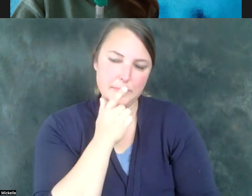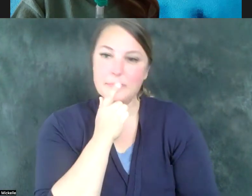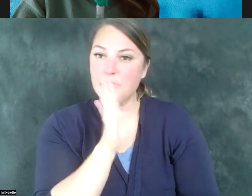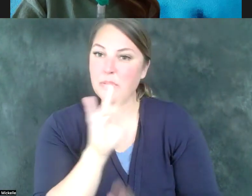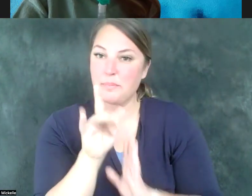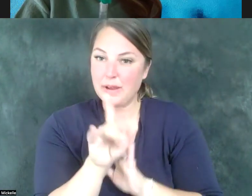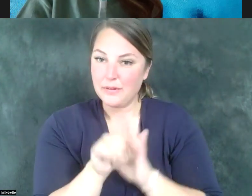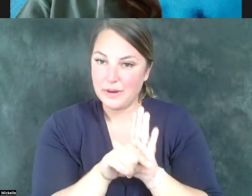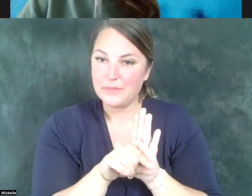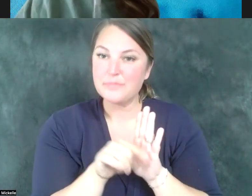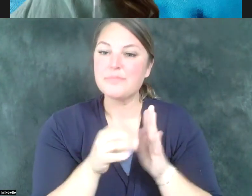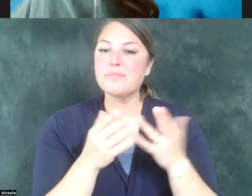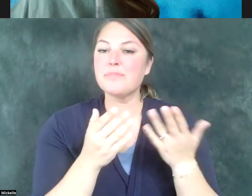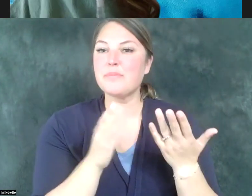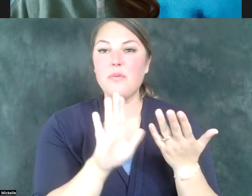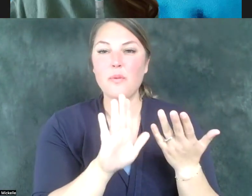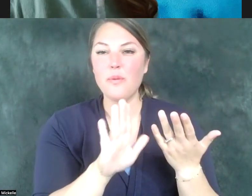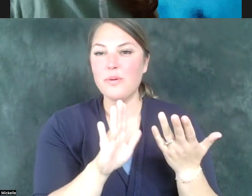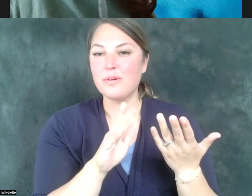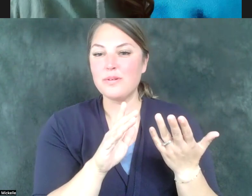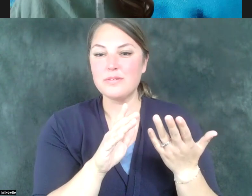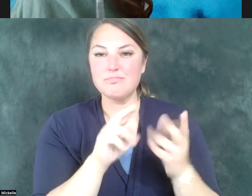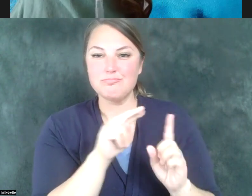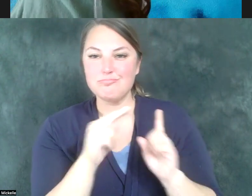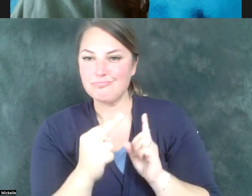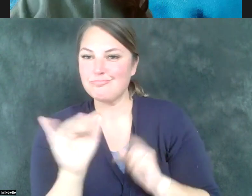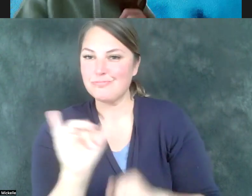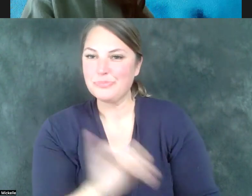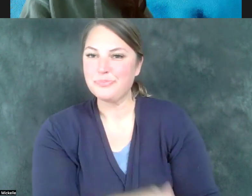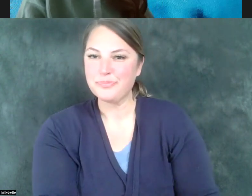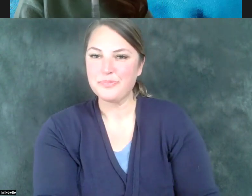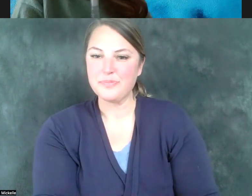and your and the beginning of your perspective. I have a question for